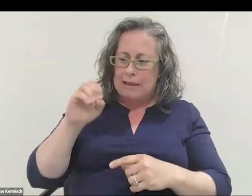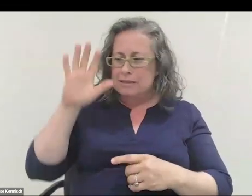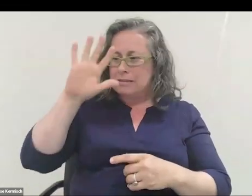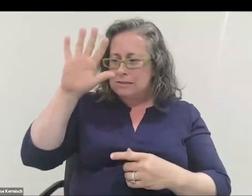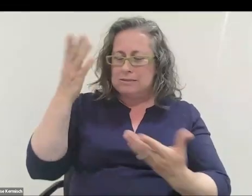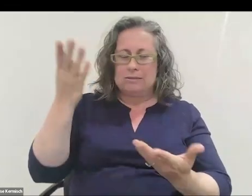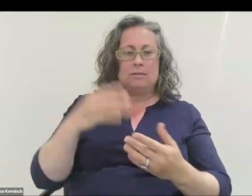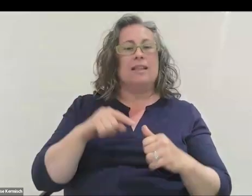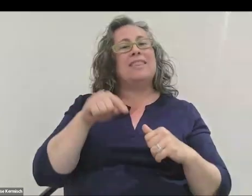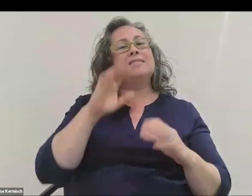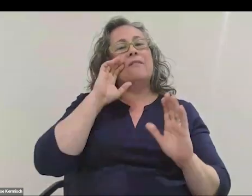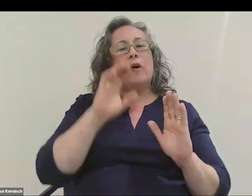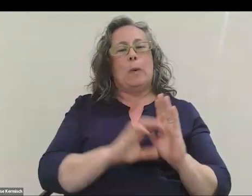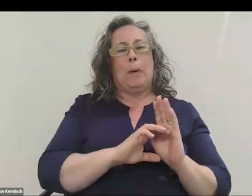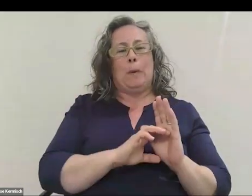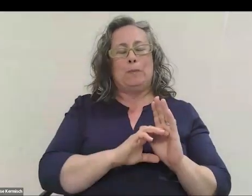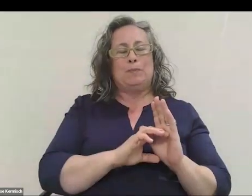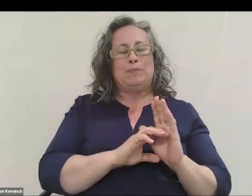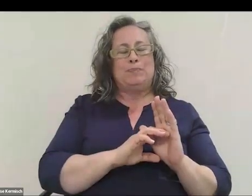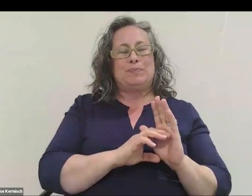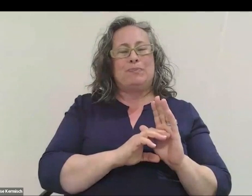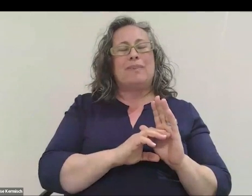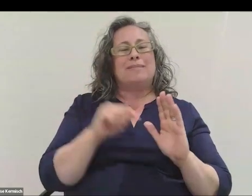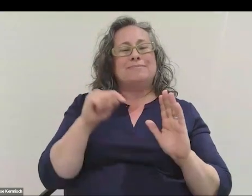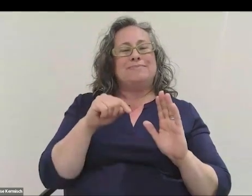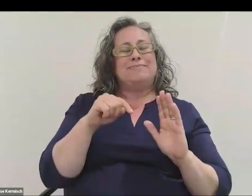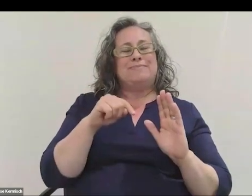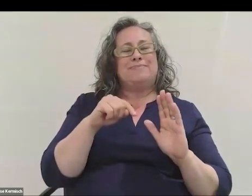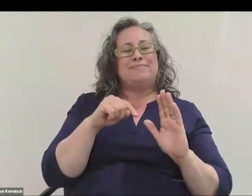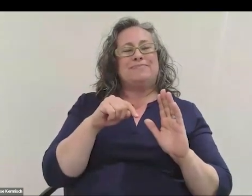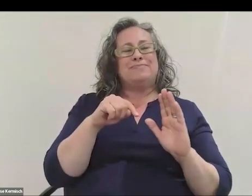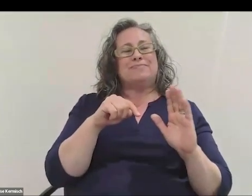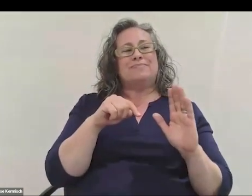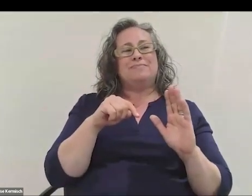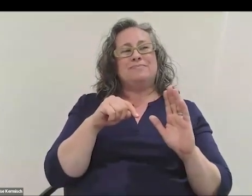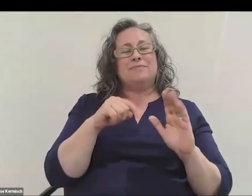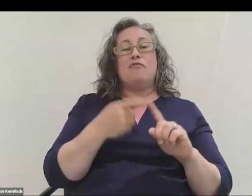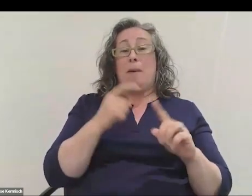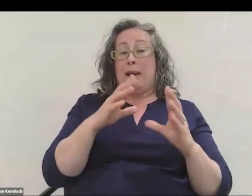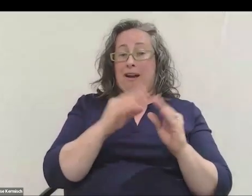This is a photo from a conference called Bill,